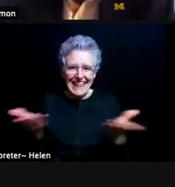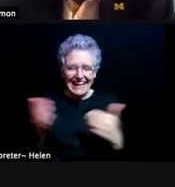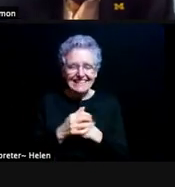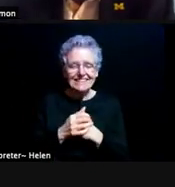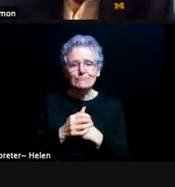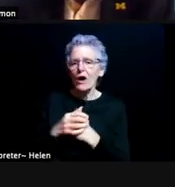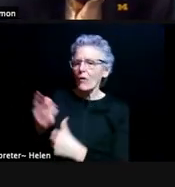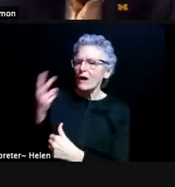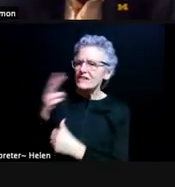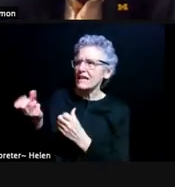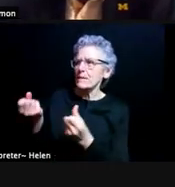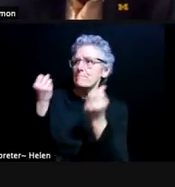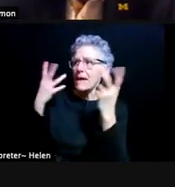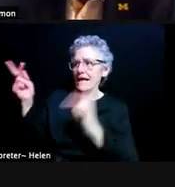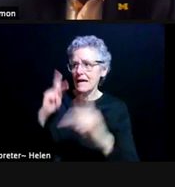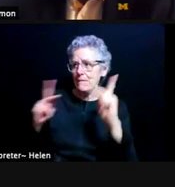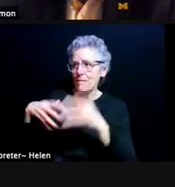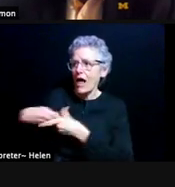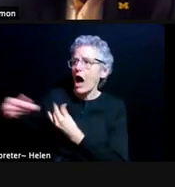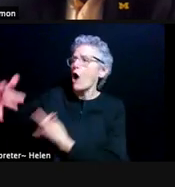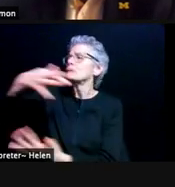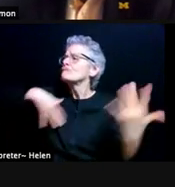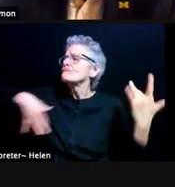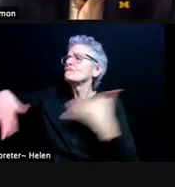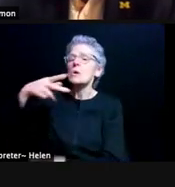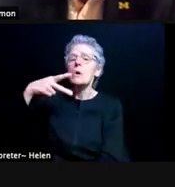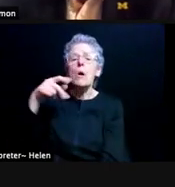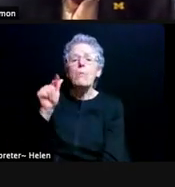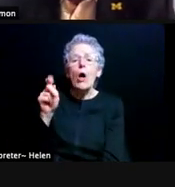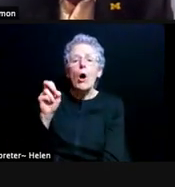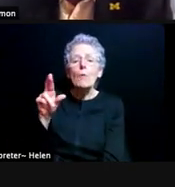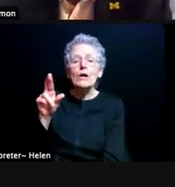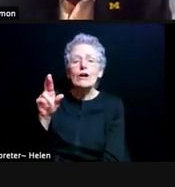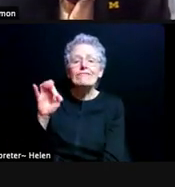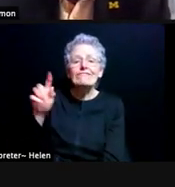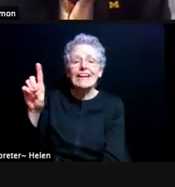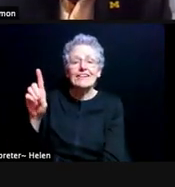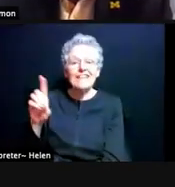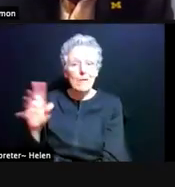on Palmer Field too, and I'll just add up. I was a student here in '89 when we won it all